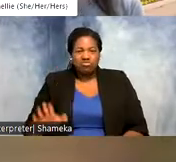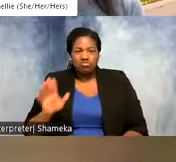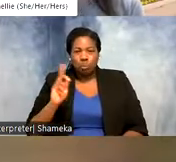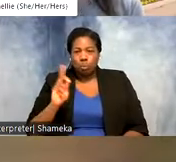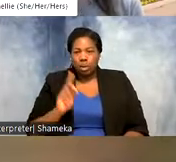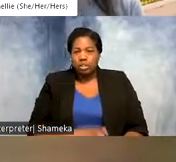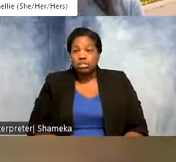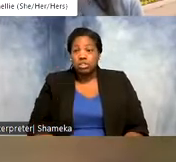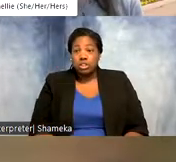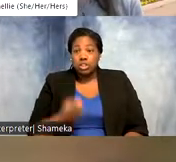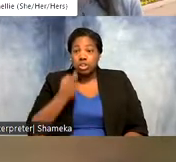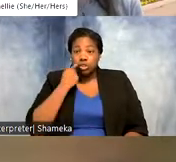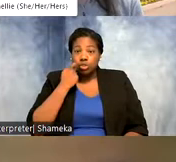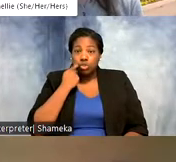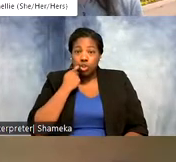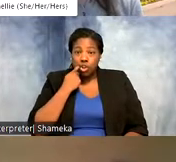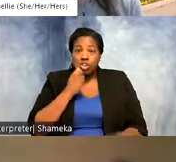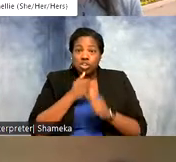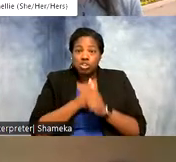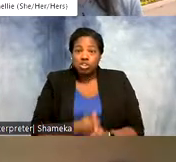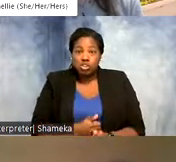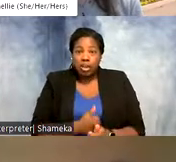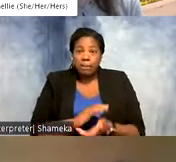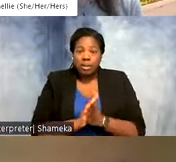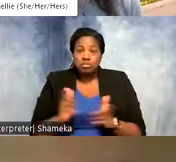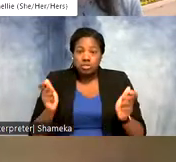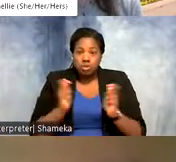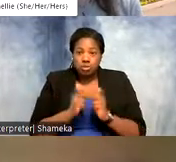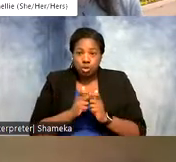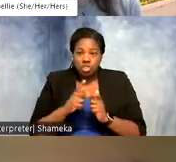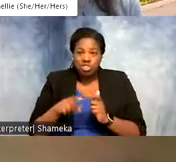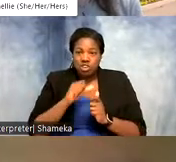more recently these trackers have gotten small enough that they're not very heavy and they can be